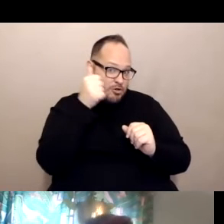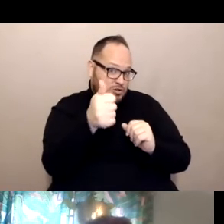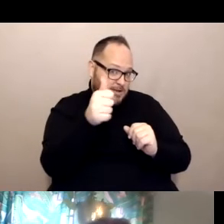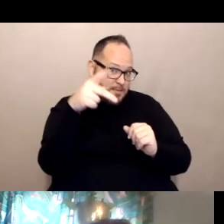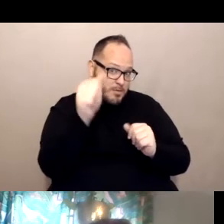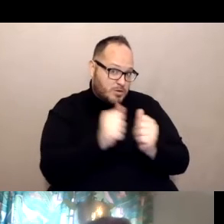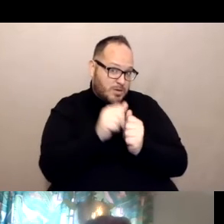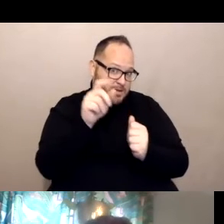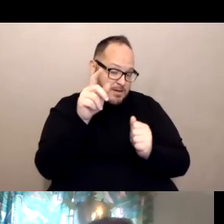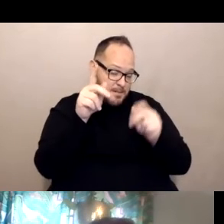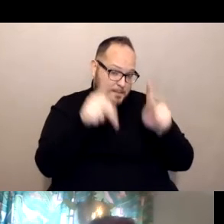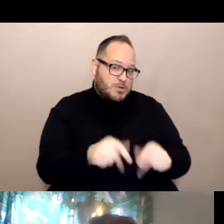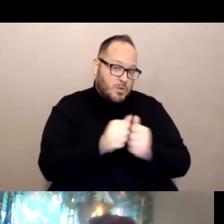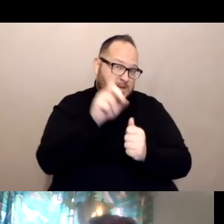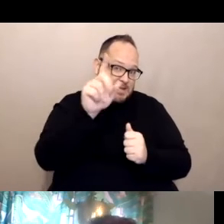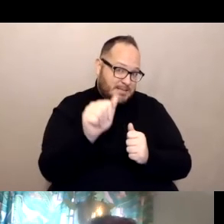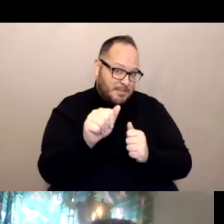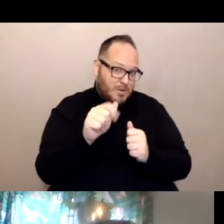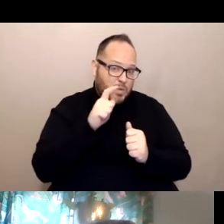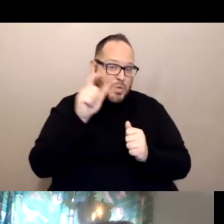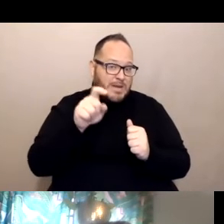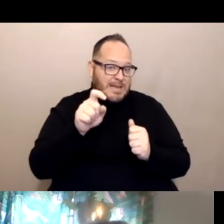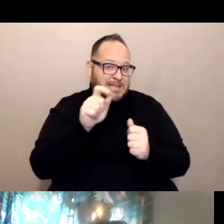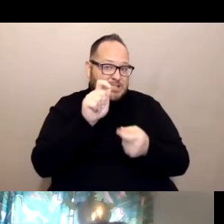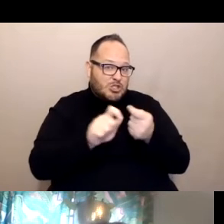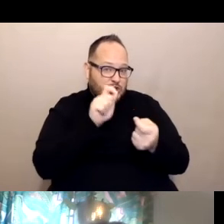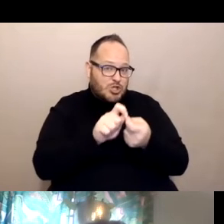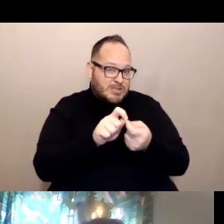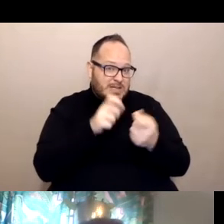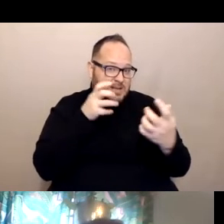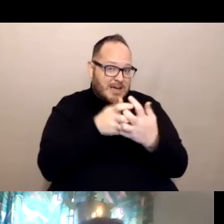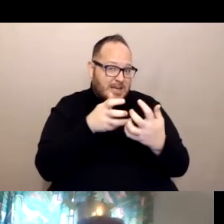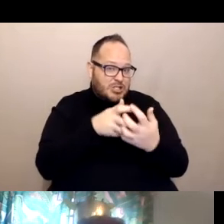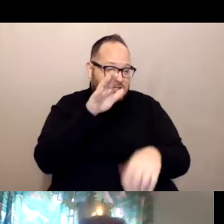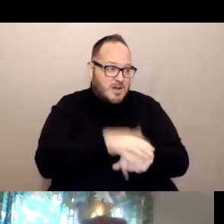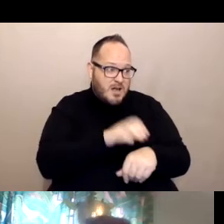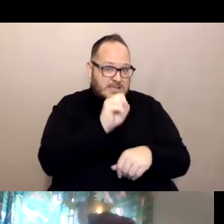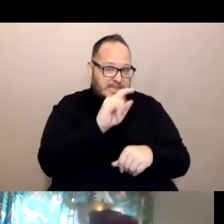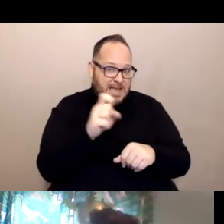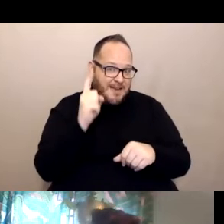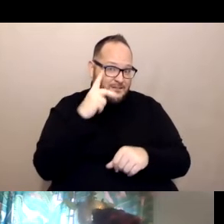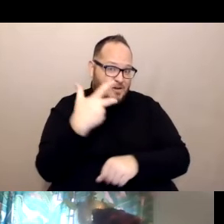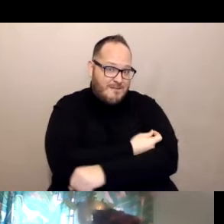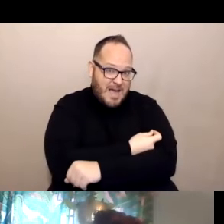who needs certain conditions onsite in order to get your vaccine, like for instance